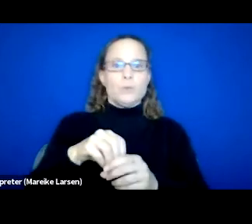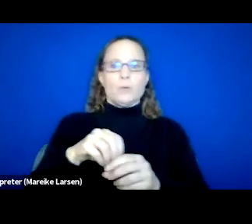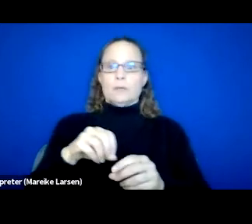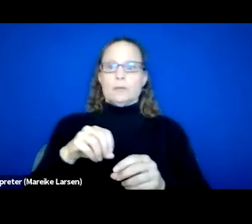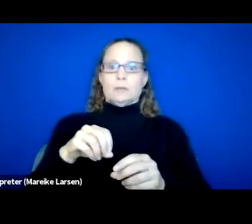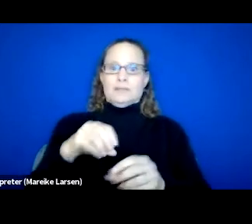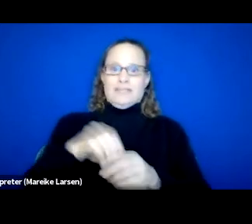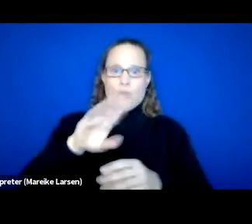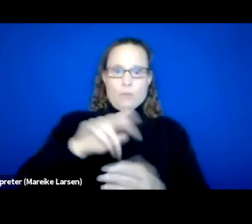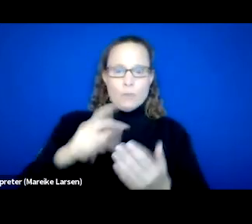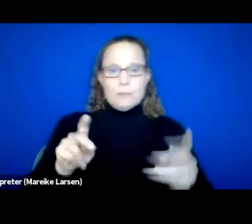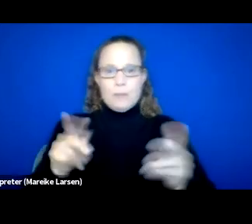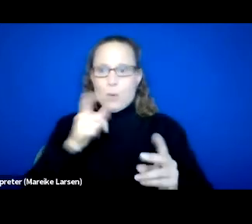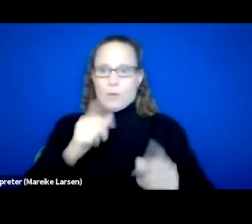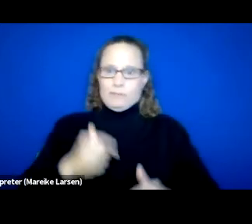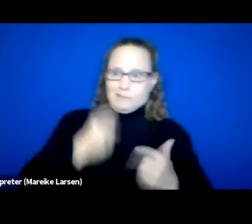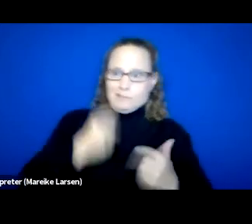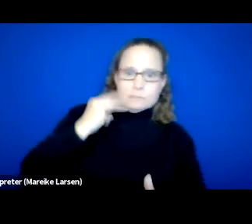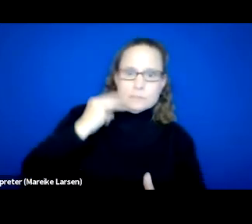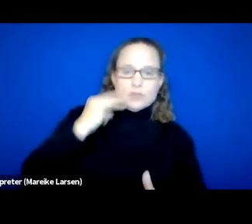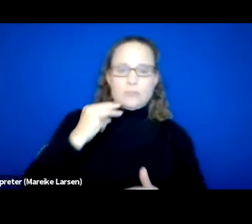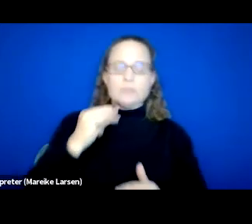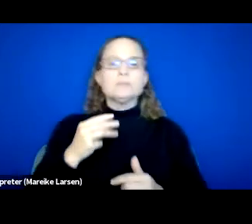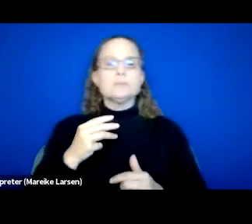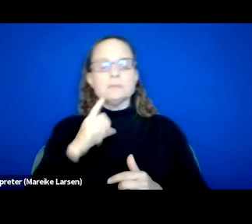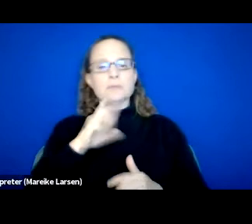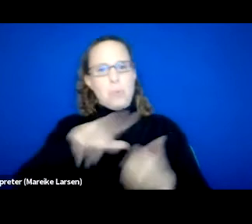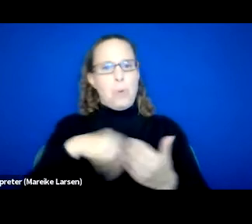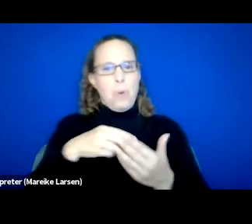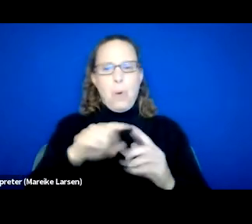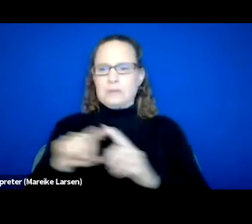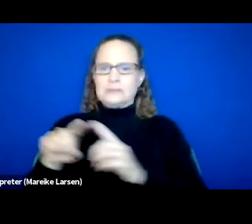who have lived X in all aspects of program design,